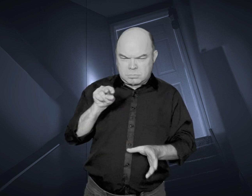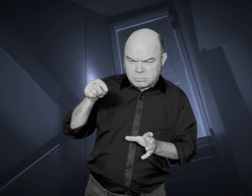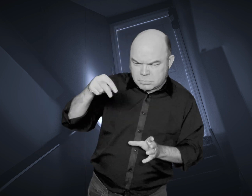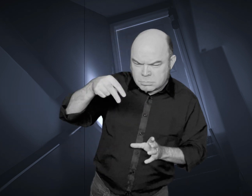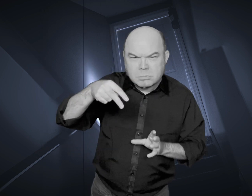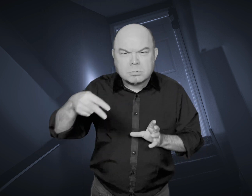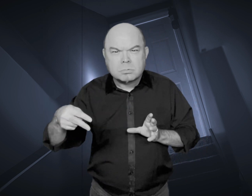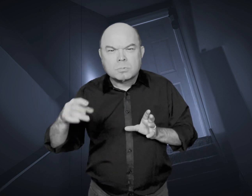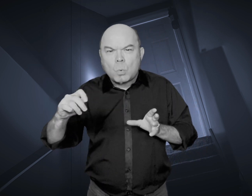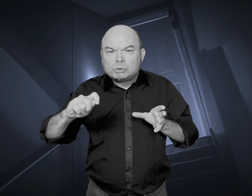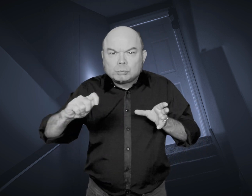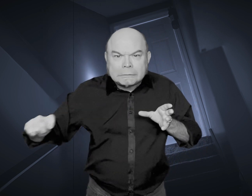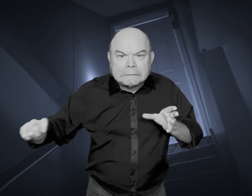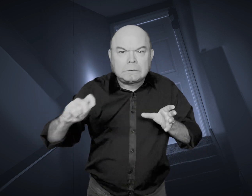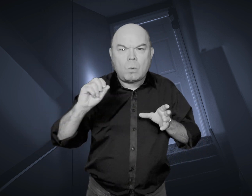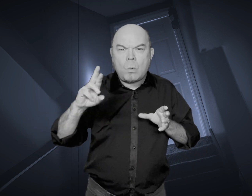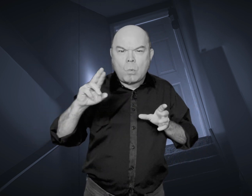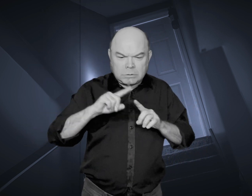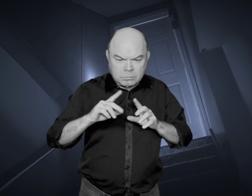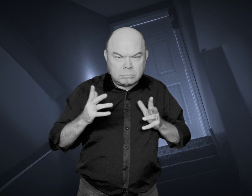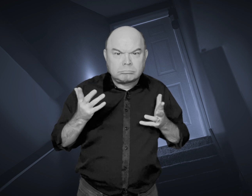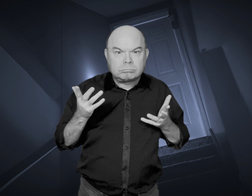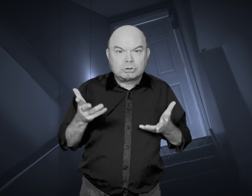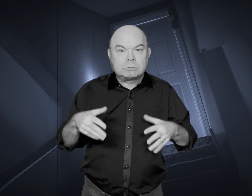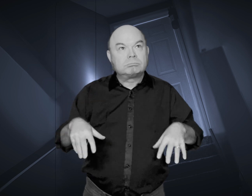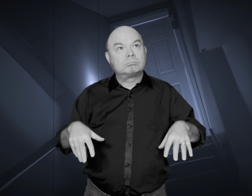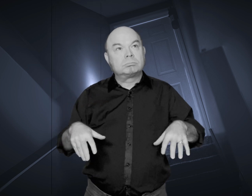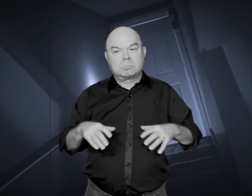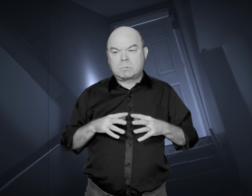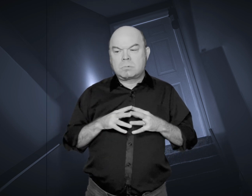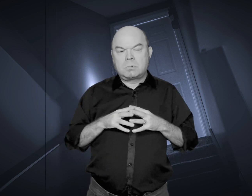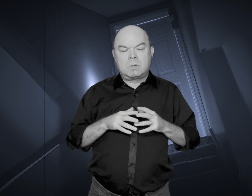They inspected the doll for a pull string or a button that might explain its voice but found nothing.